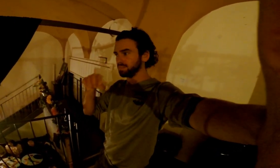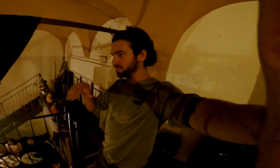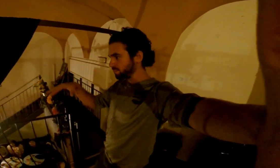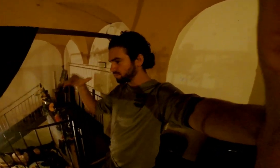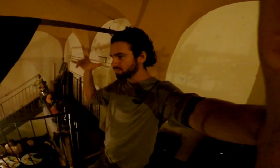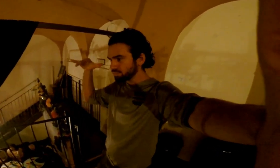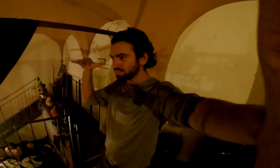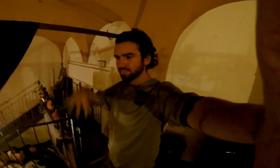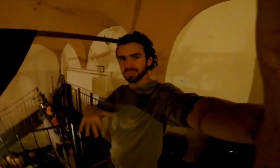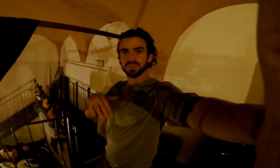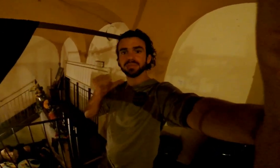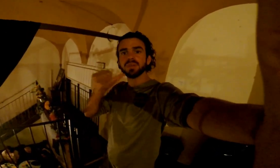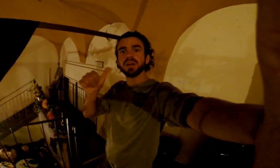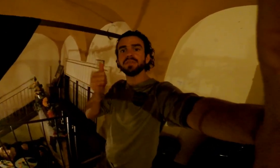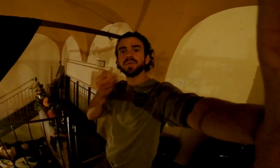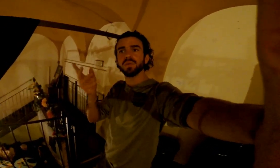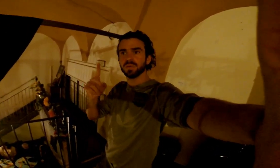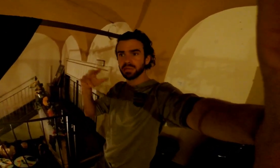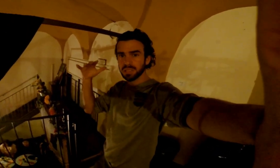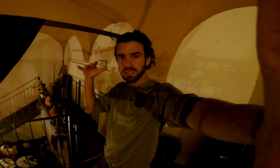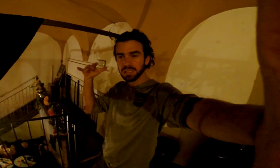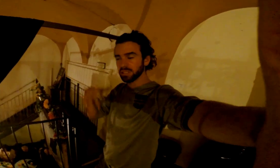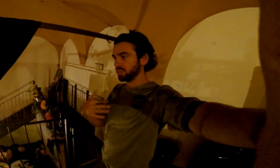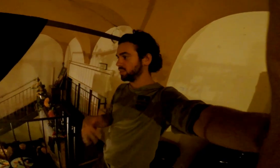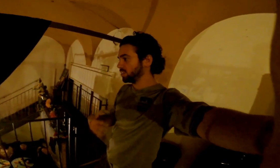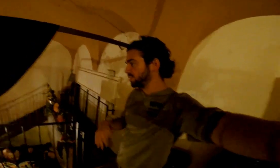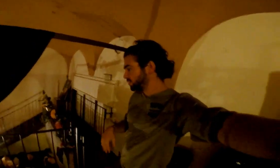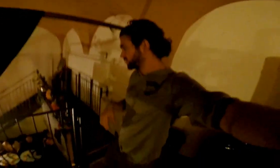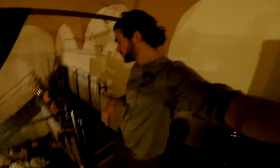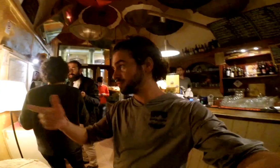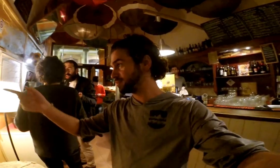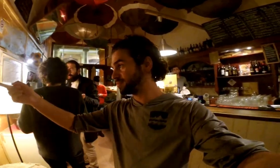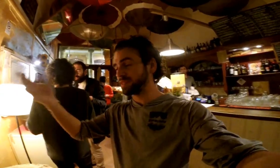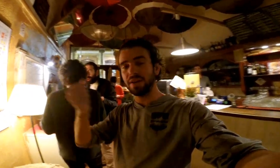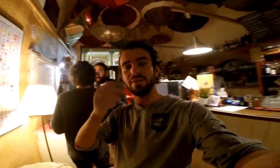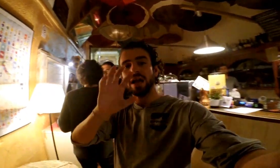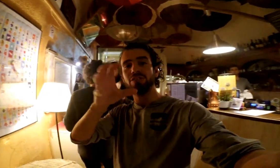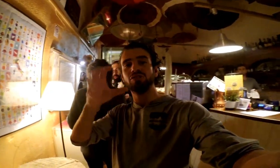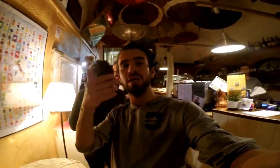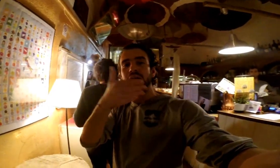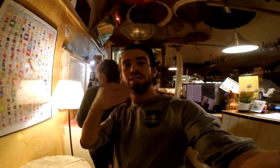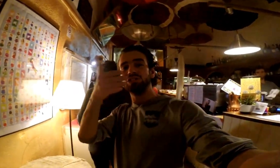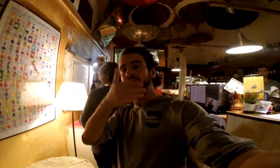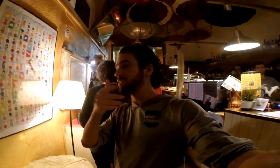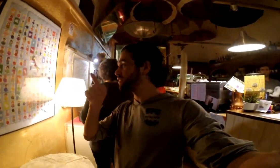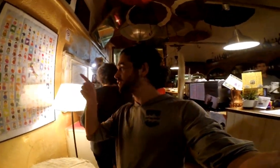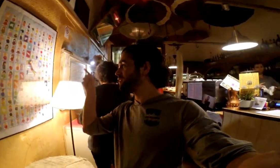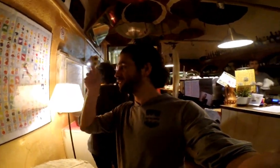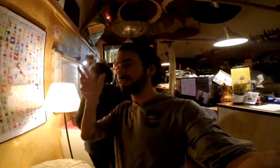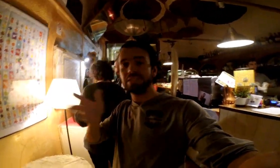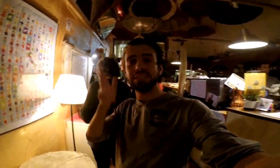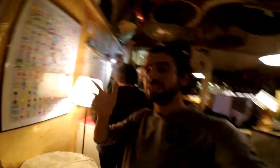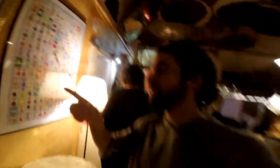Theres a lot of people here. Not a few, a lot! They have a sign with different country signs.